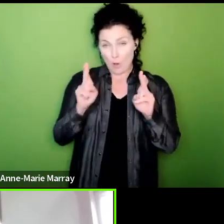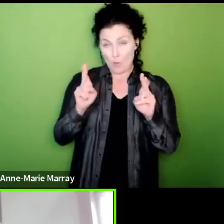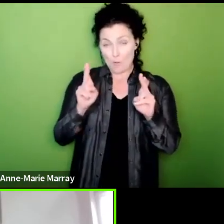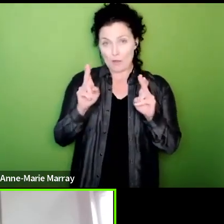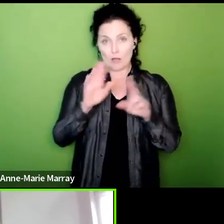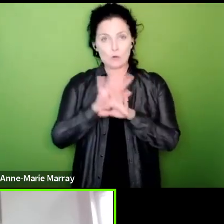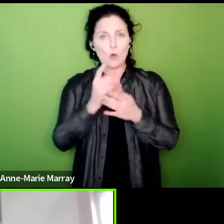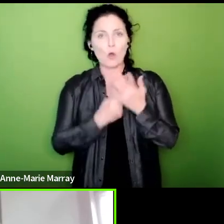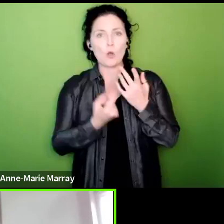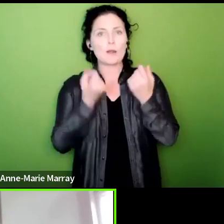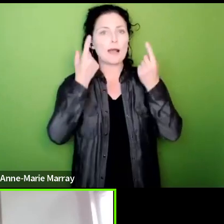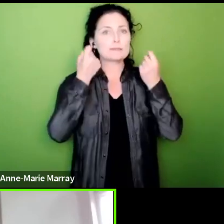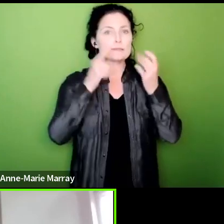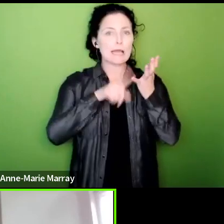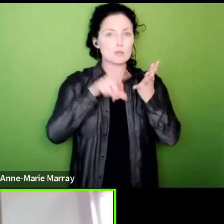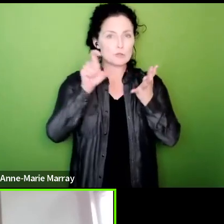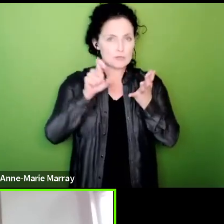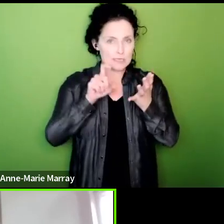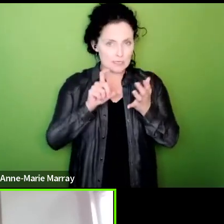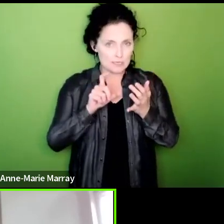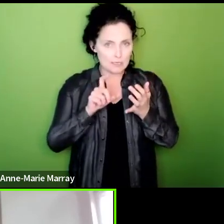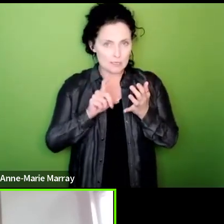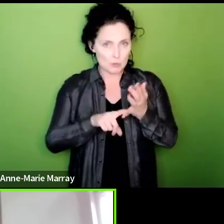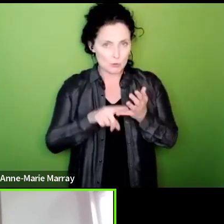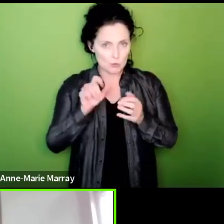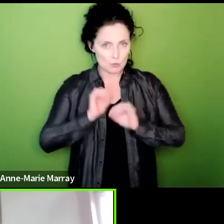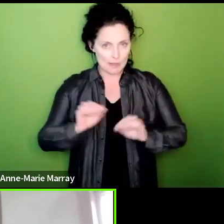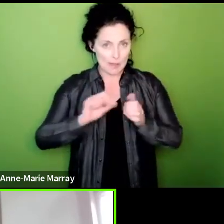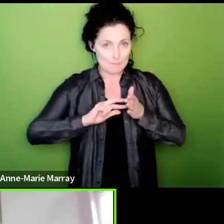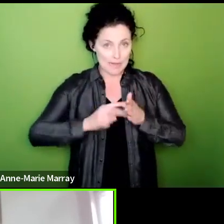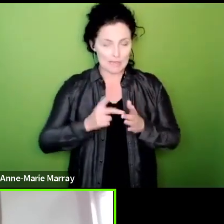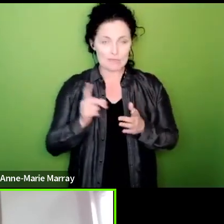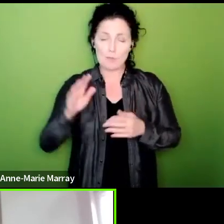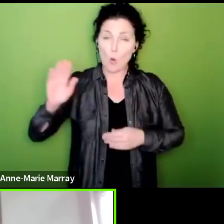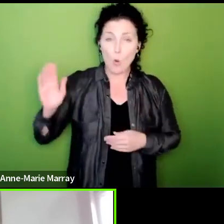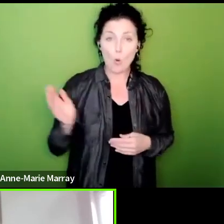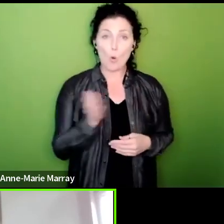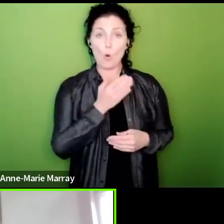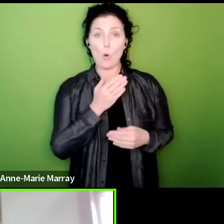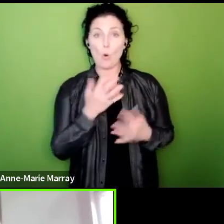what the UCU are doing but also where all of the other unions in the public sector are as well to